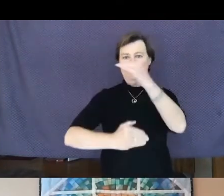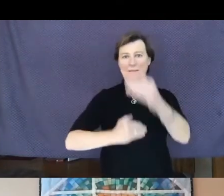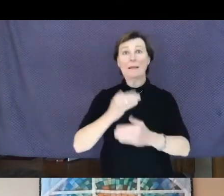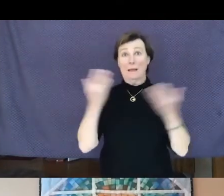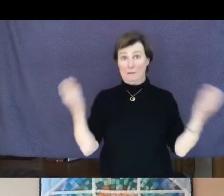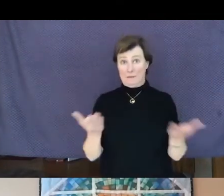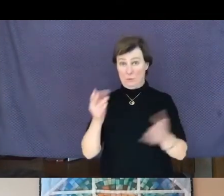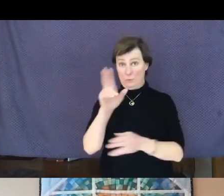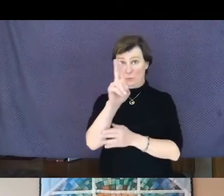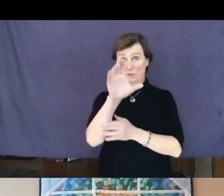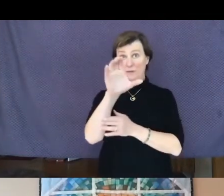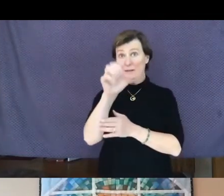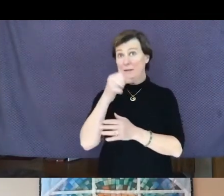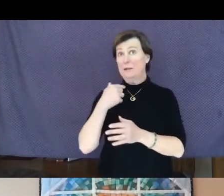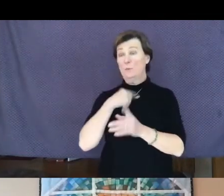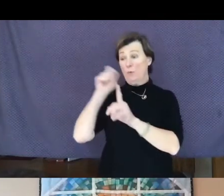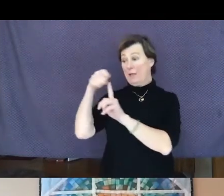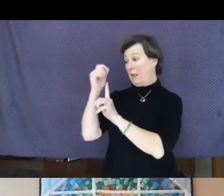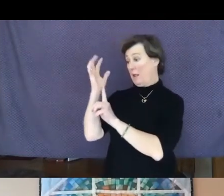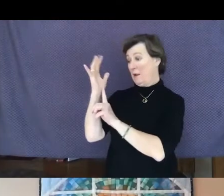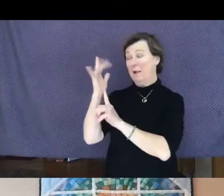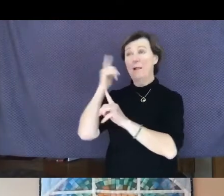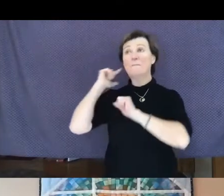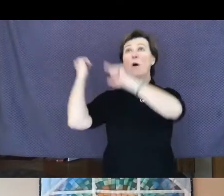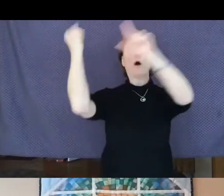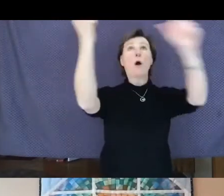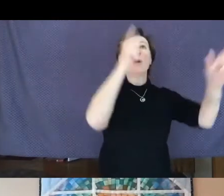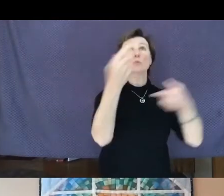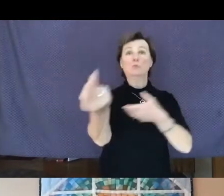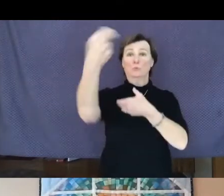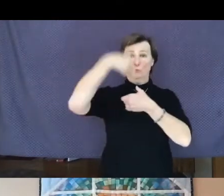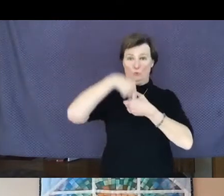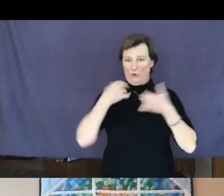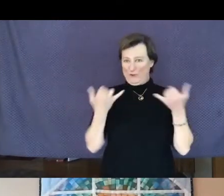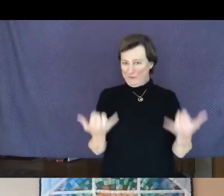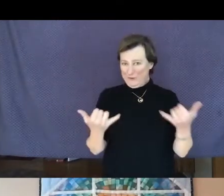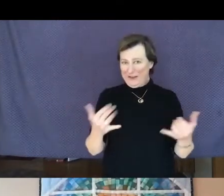for all of those who have joined us today, and all of those in our heart.